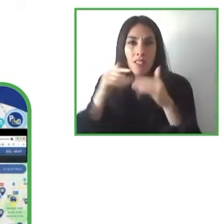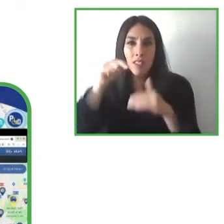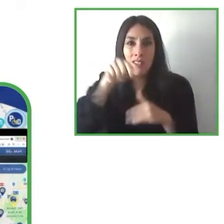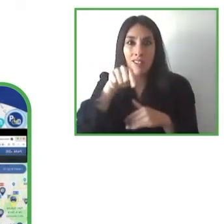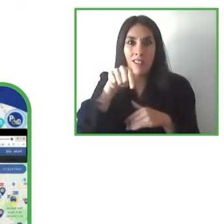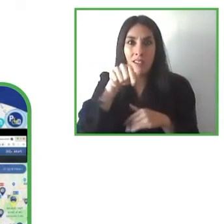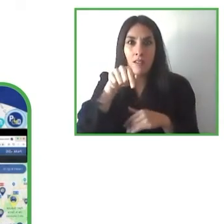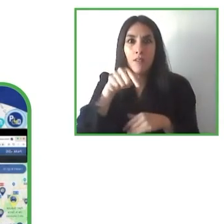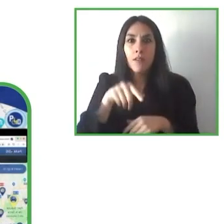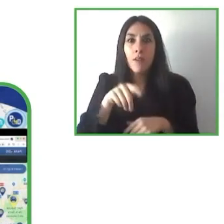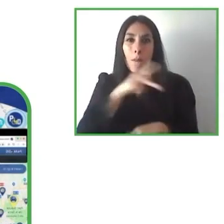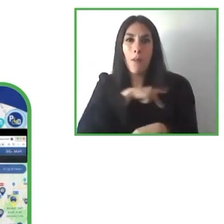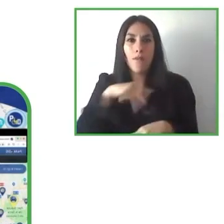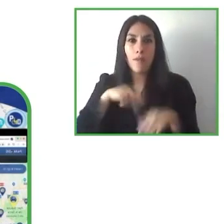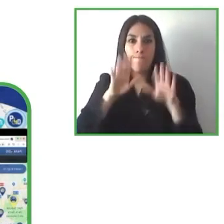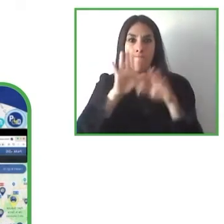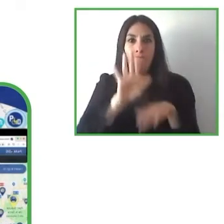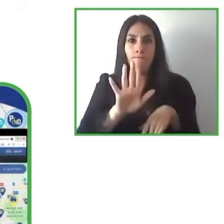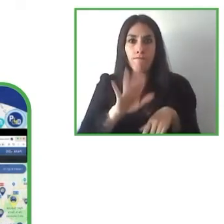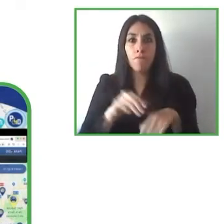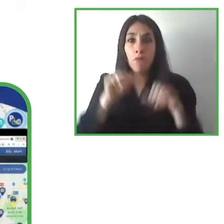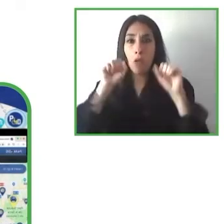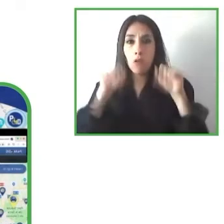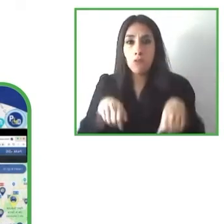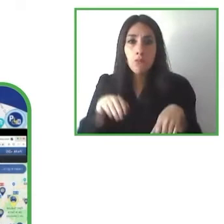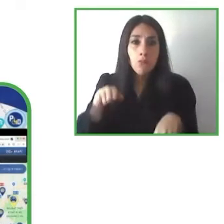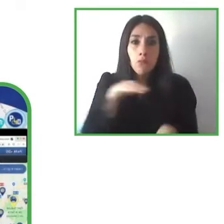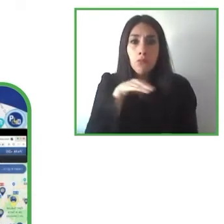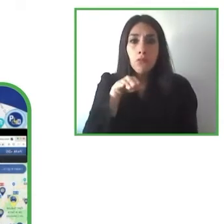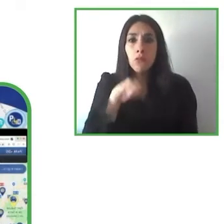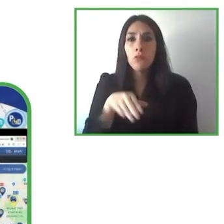they may park in any place where they wouldn't interrupt the